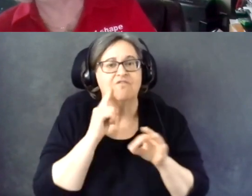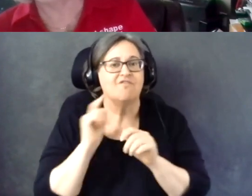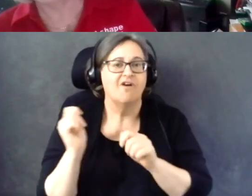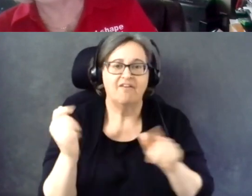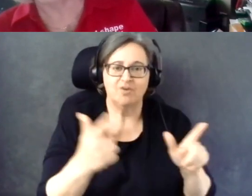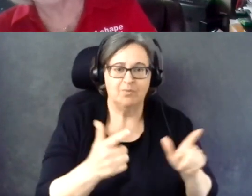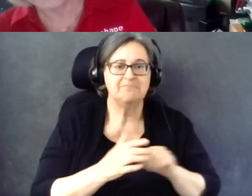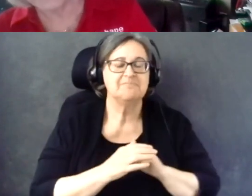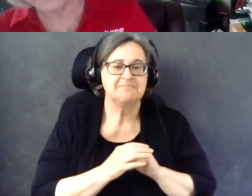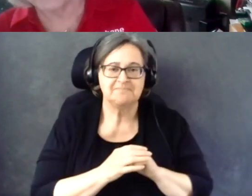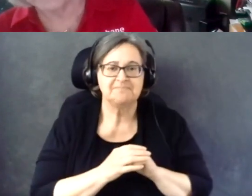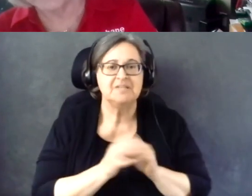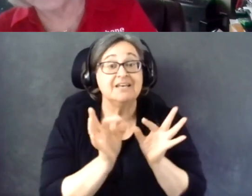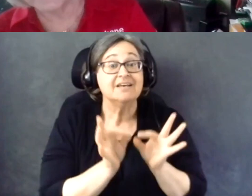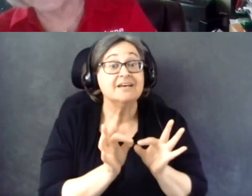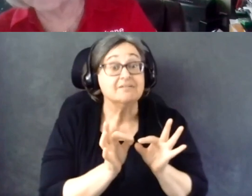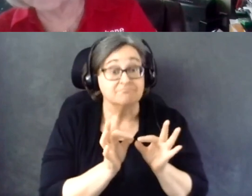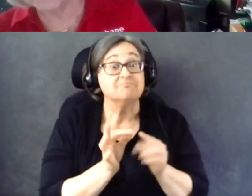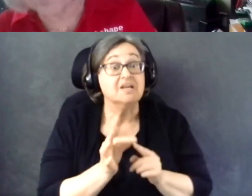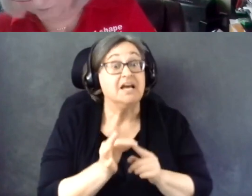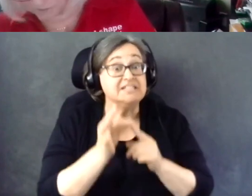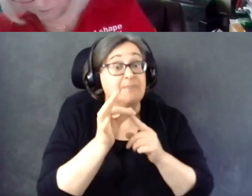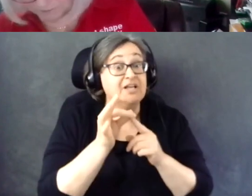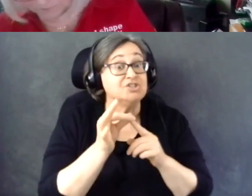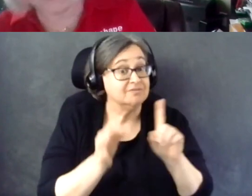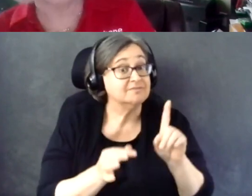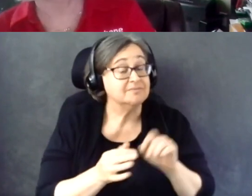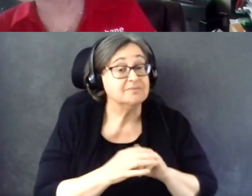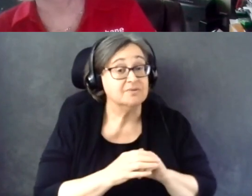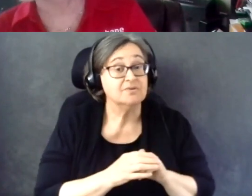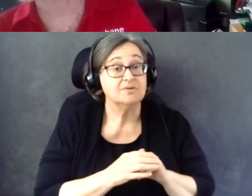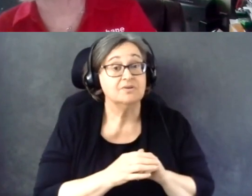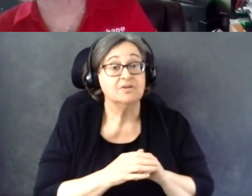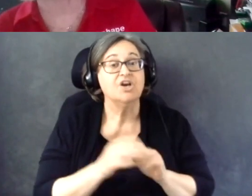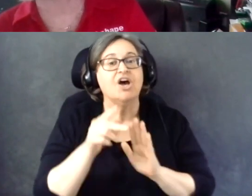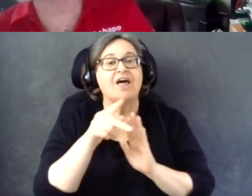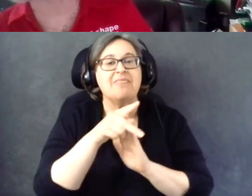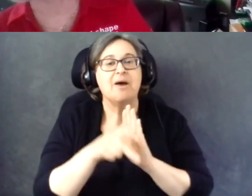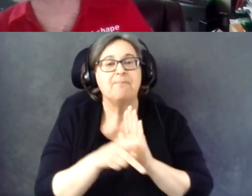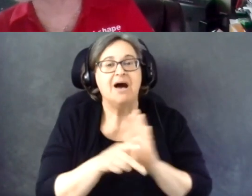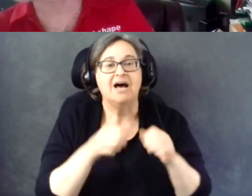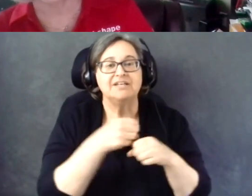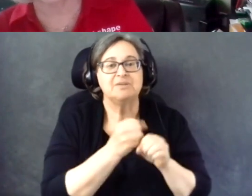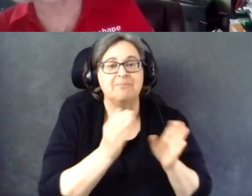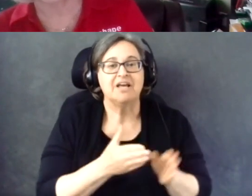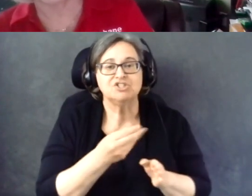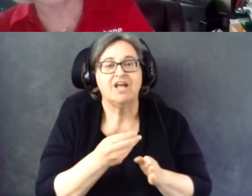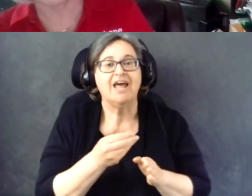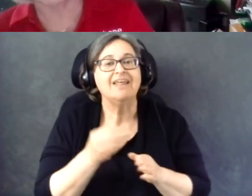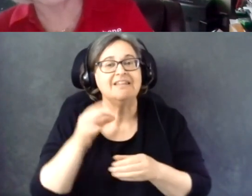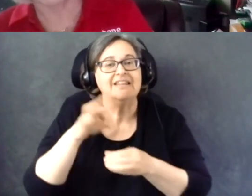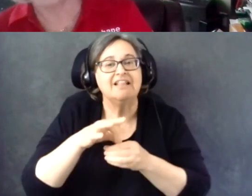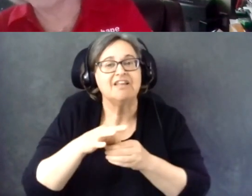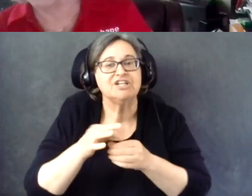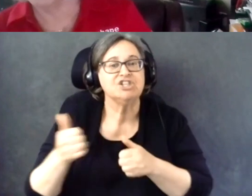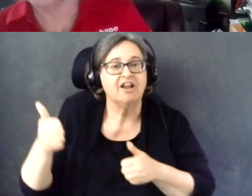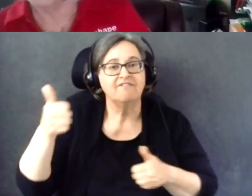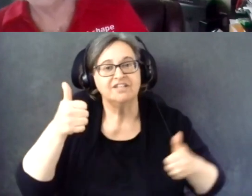Especially, the pole makers and election officials. Thank you.